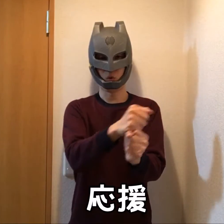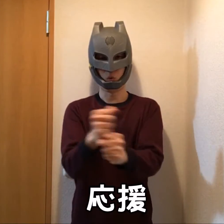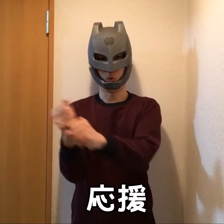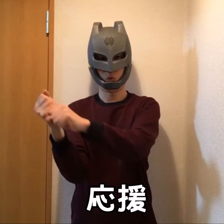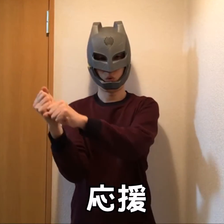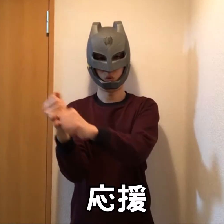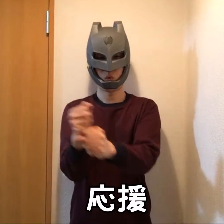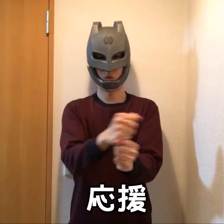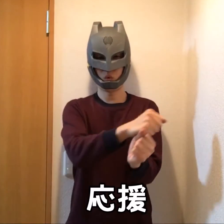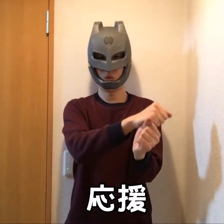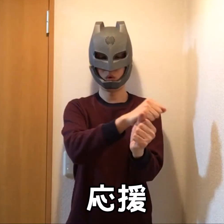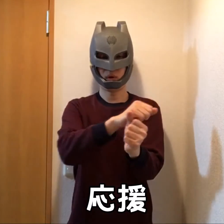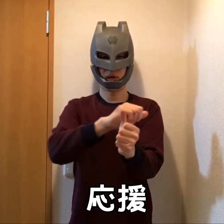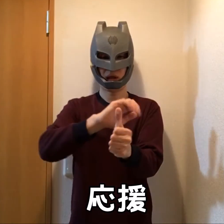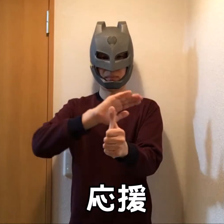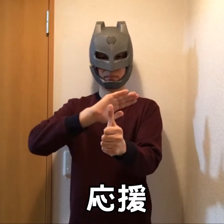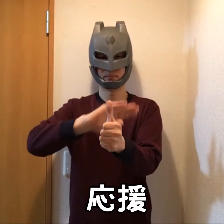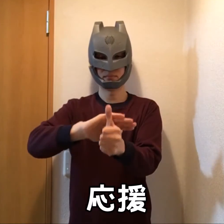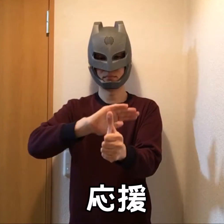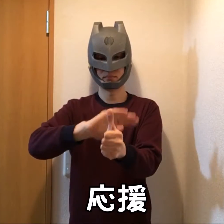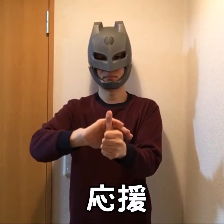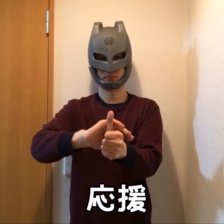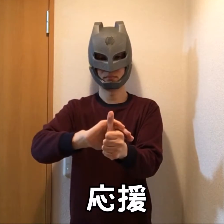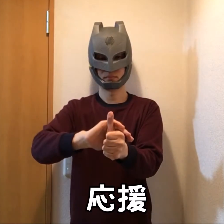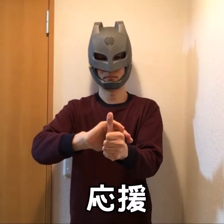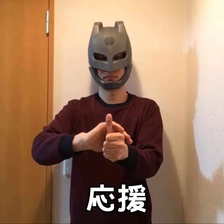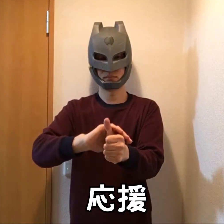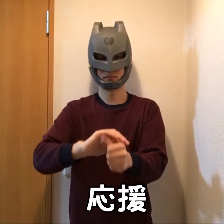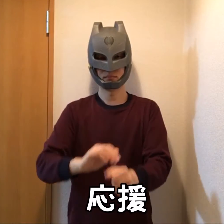Cheer